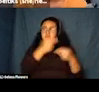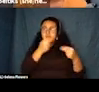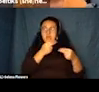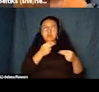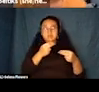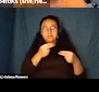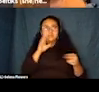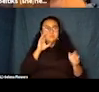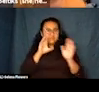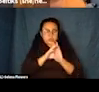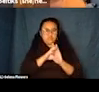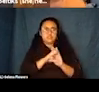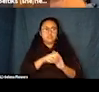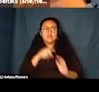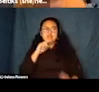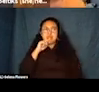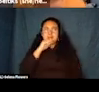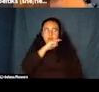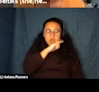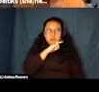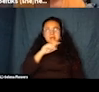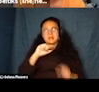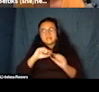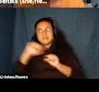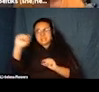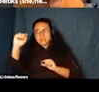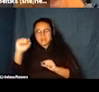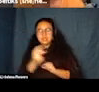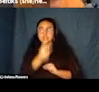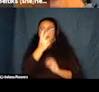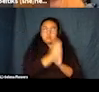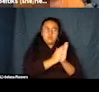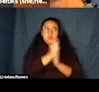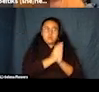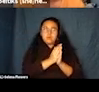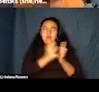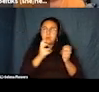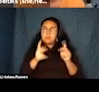a stick. So these are the two motivations. Now, I of course prefer to try and get people excited with the carrot.